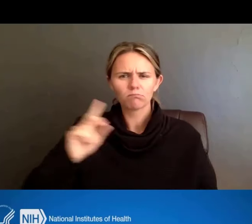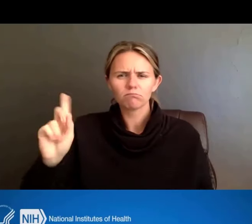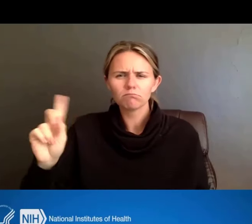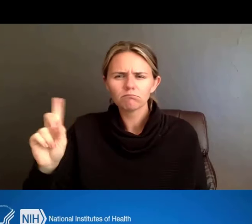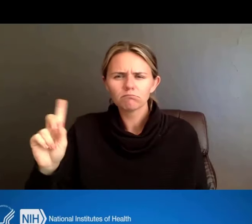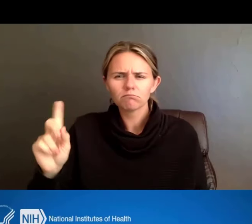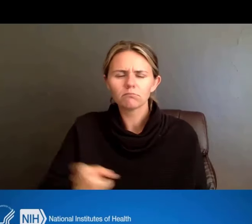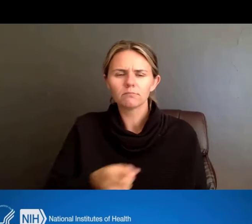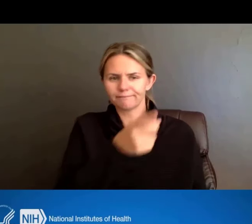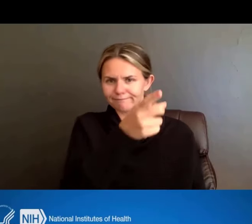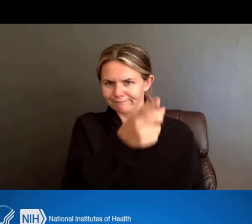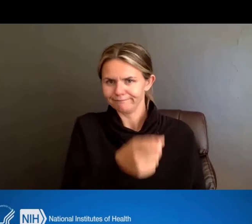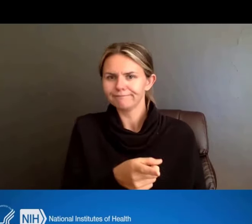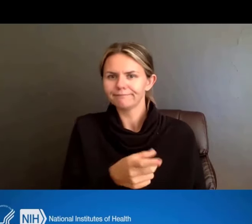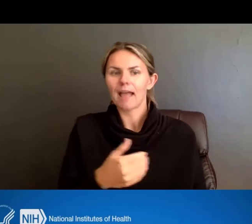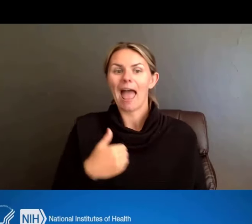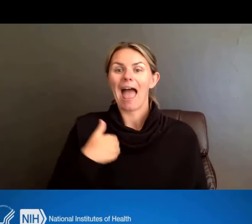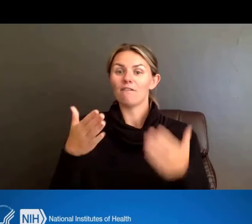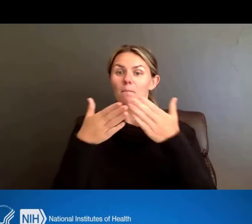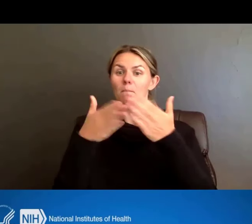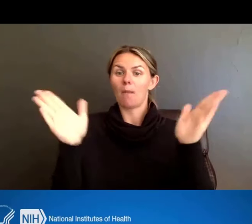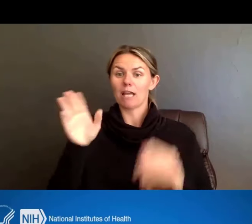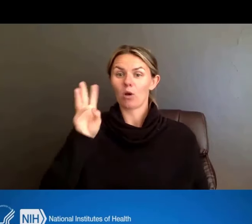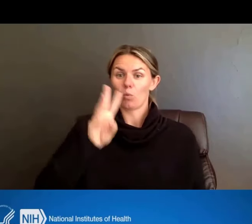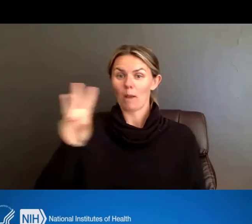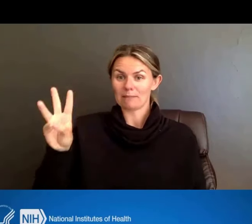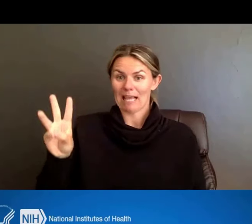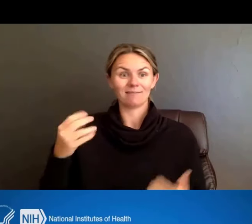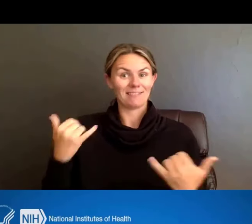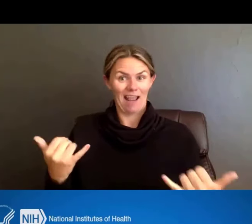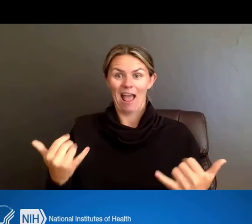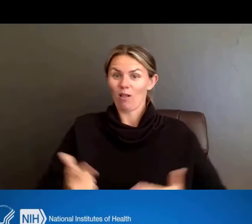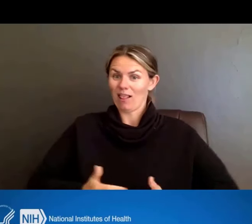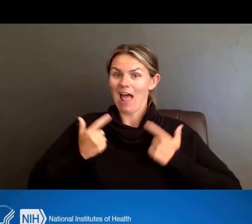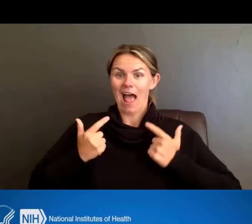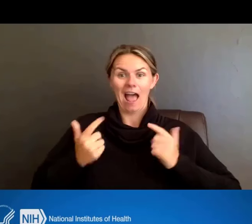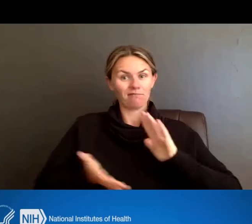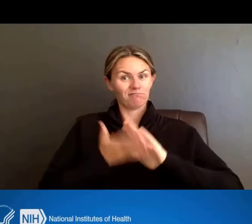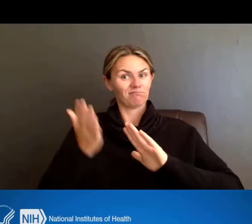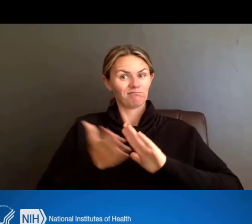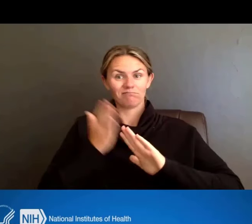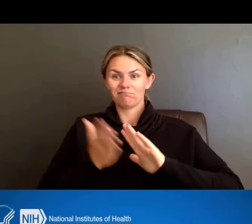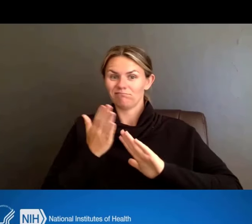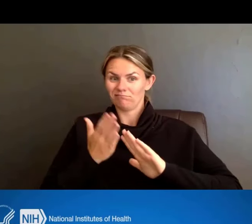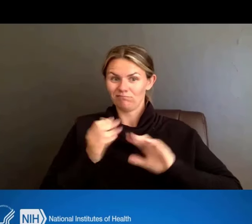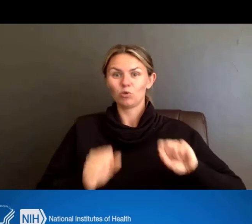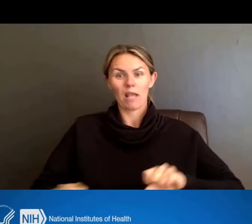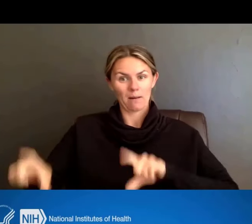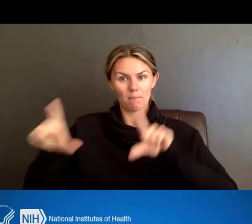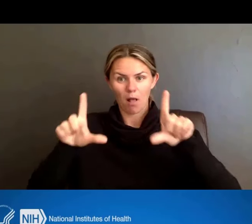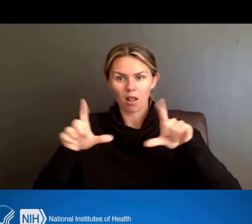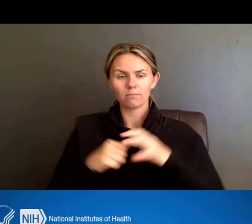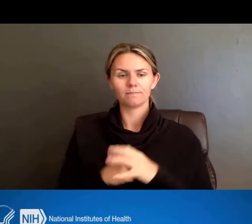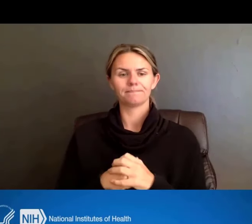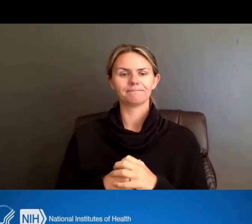There is a public webpage that is live right now that provides updates to our Institutional